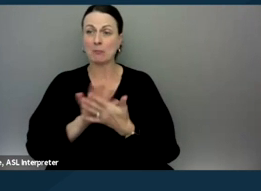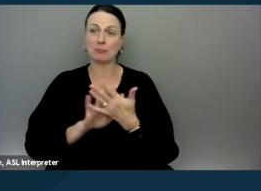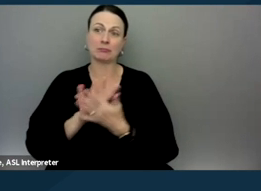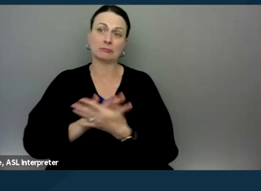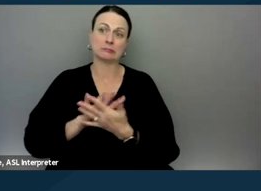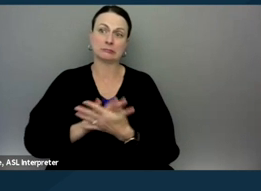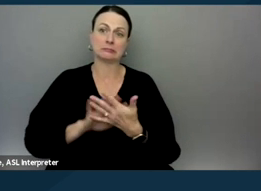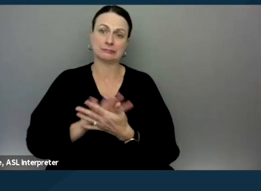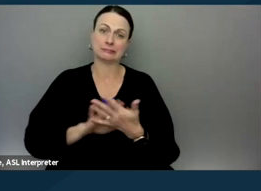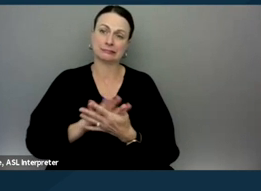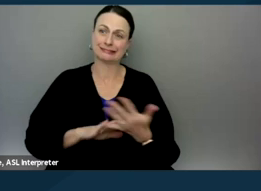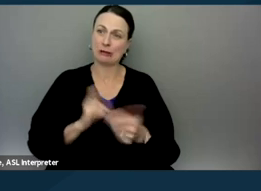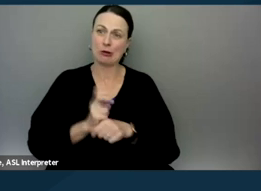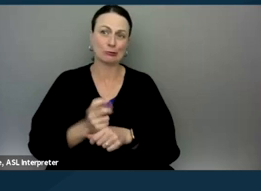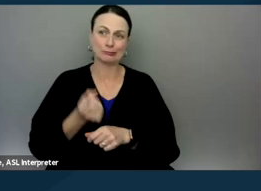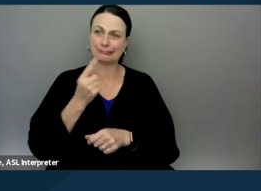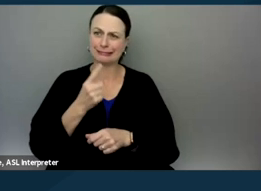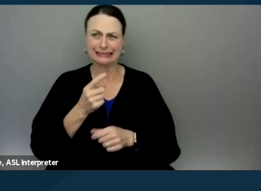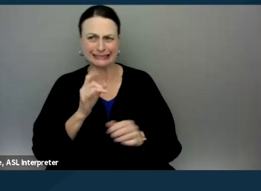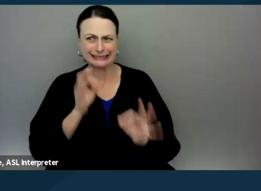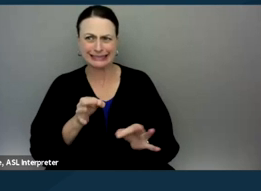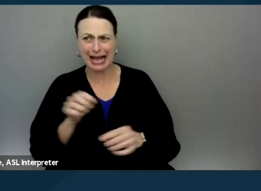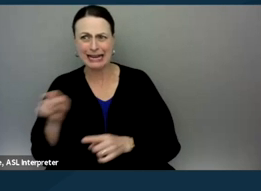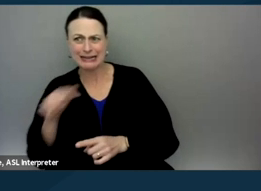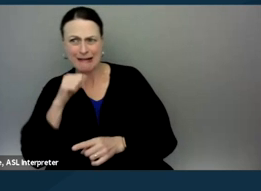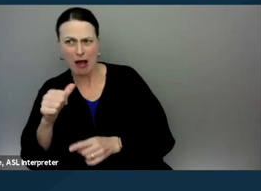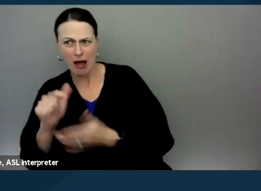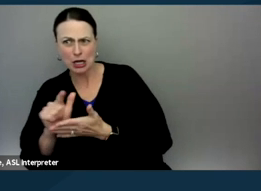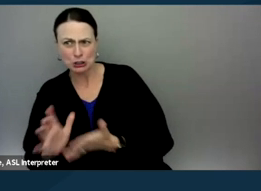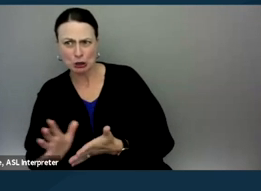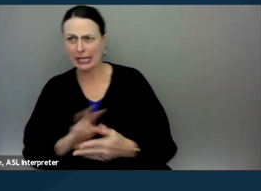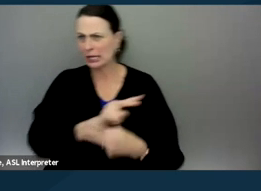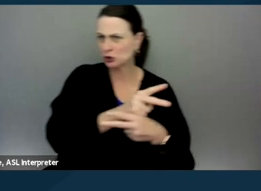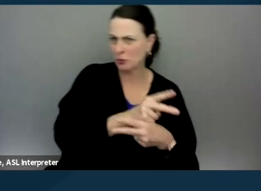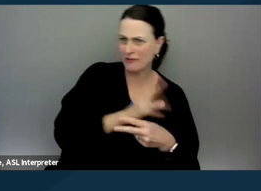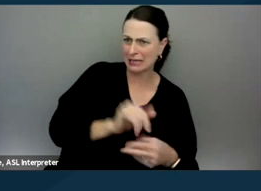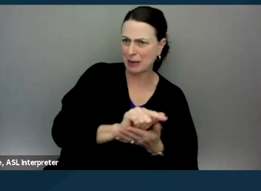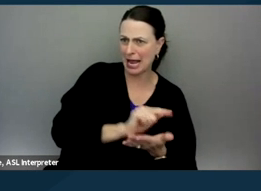in so far as a non-attorney is being supervised by an attorney who is not present